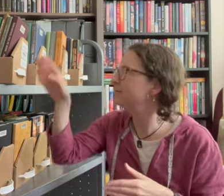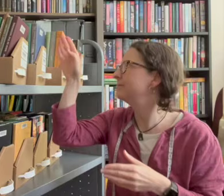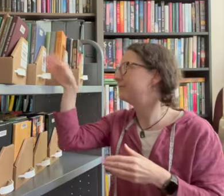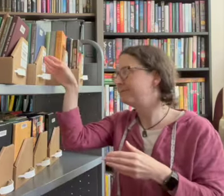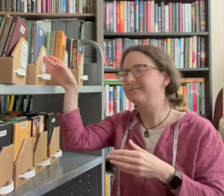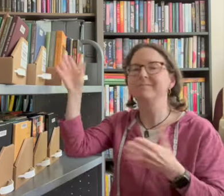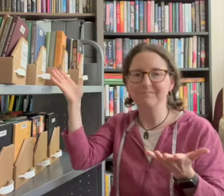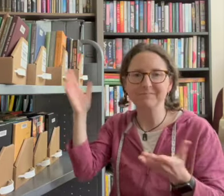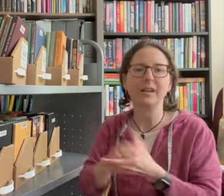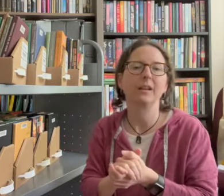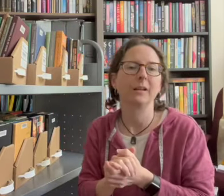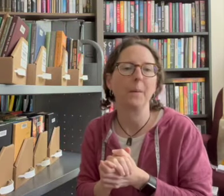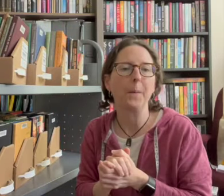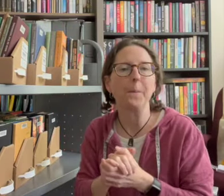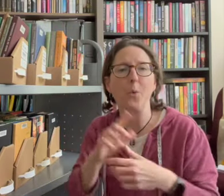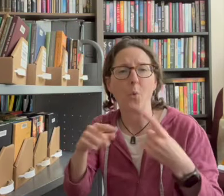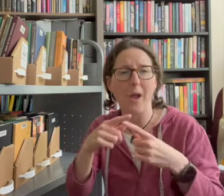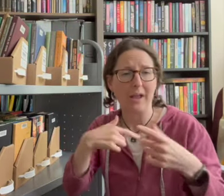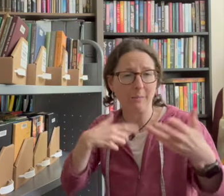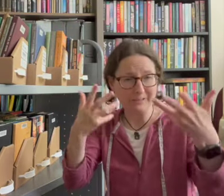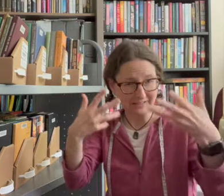after this i proceeded on to the next tray in the set